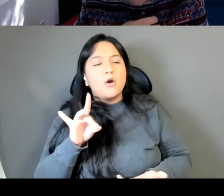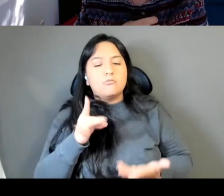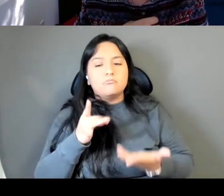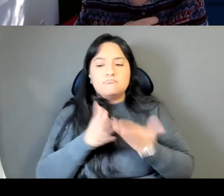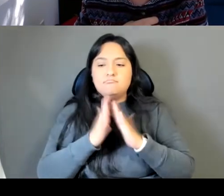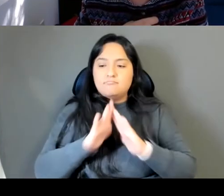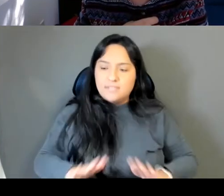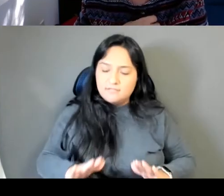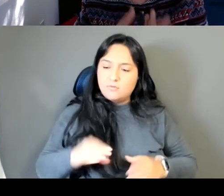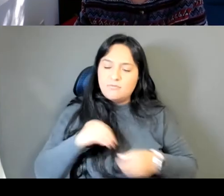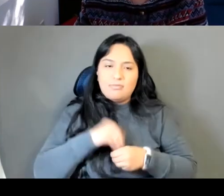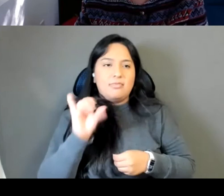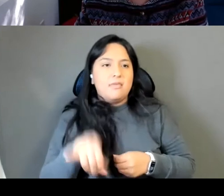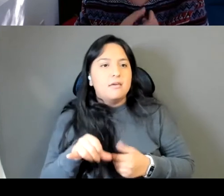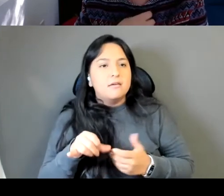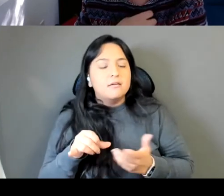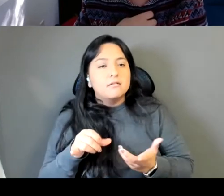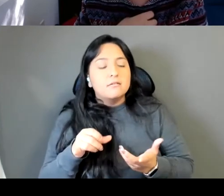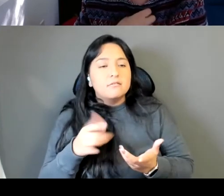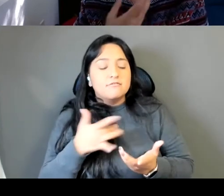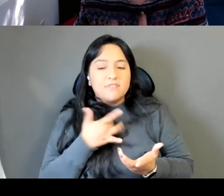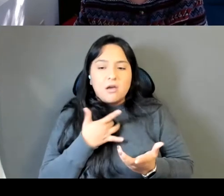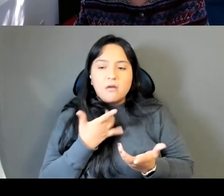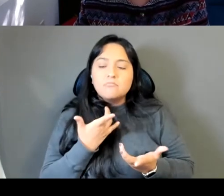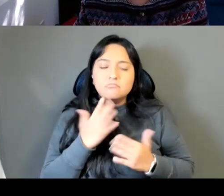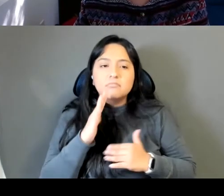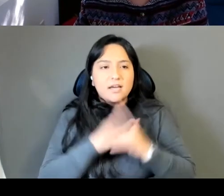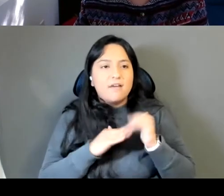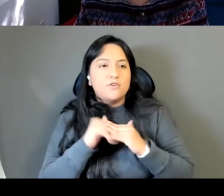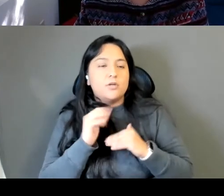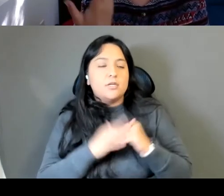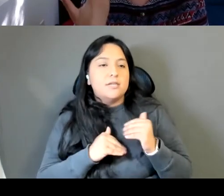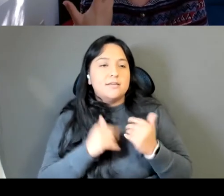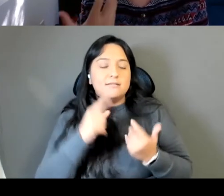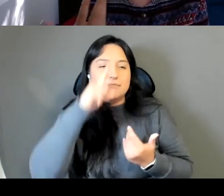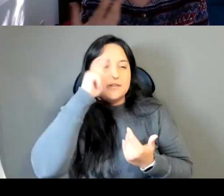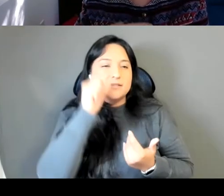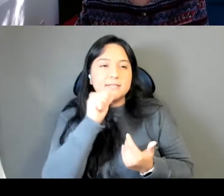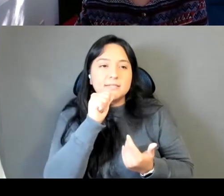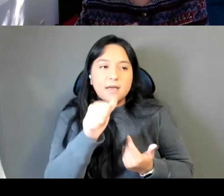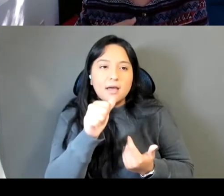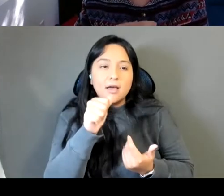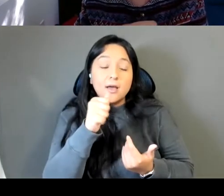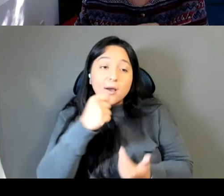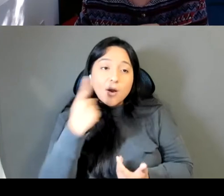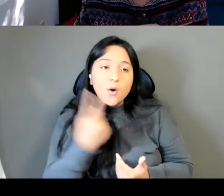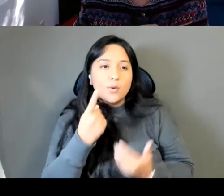that have been very comforting because it isn't always easy to look the way I look in this country.